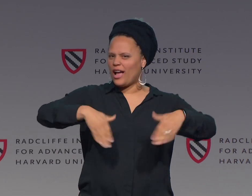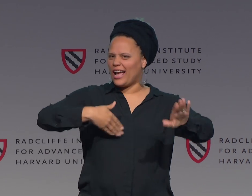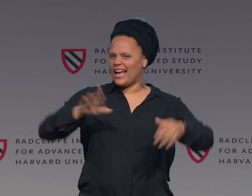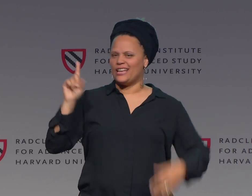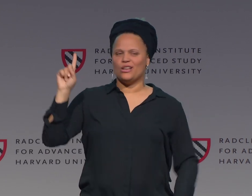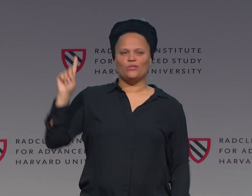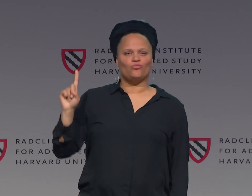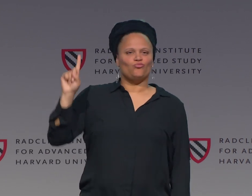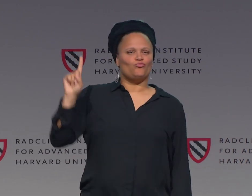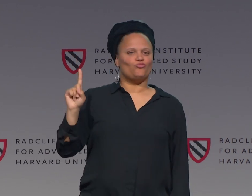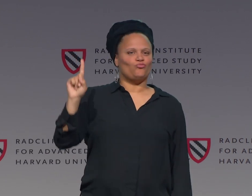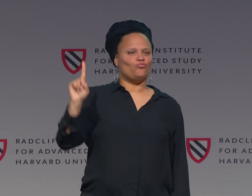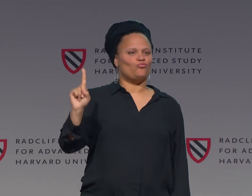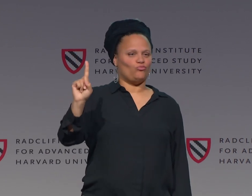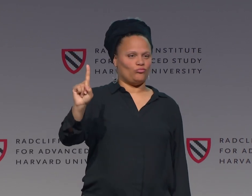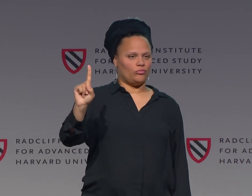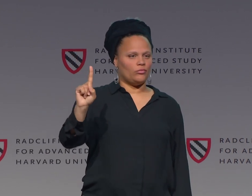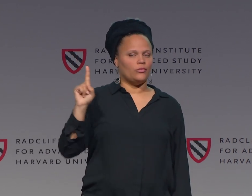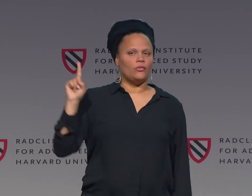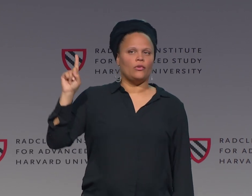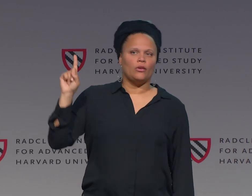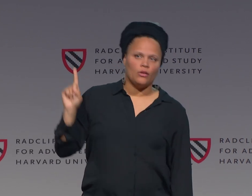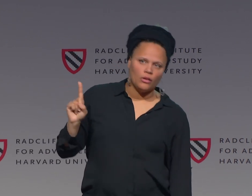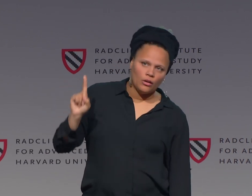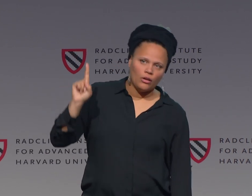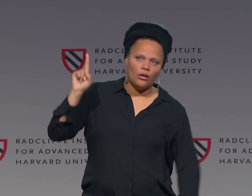This is an example of indicating someone walking.